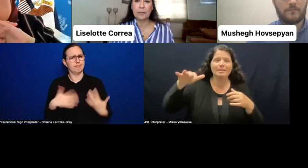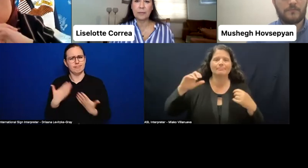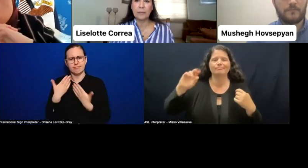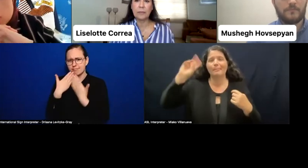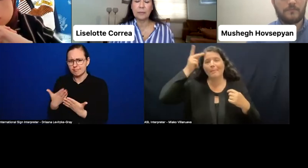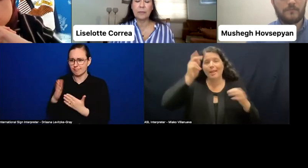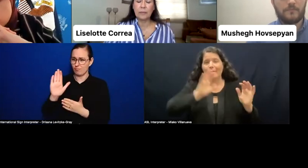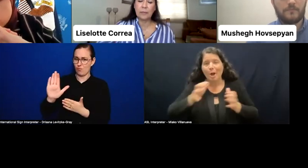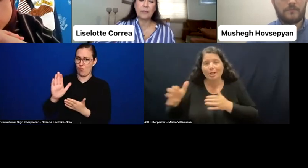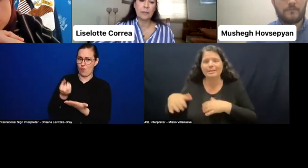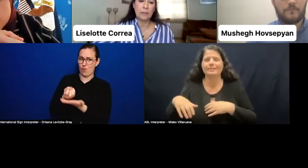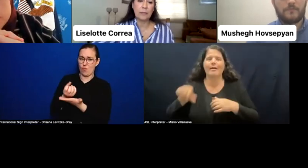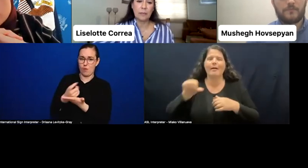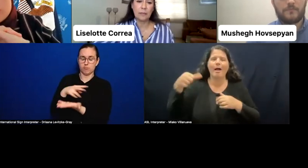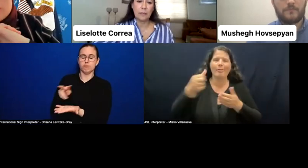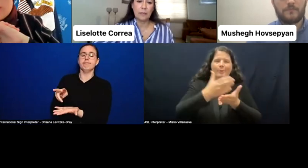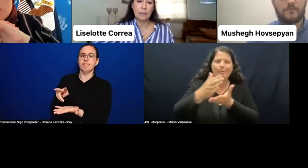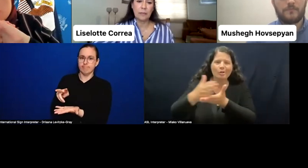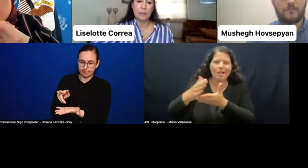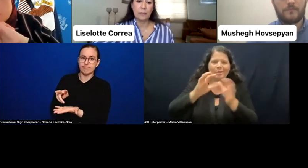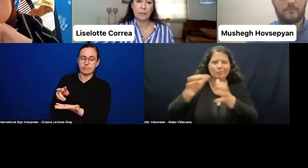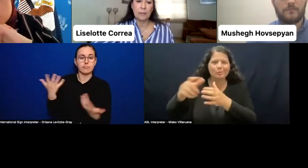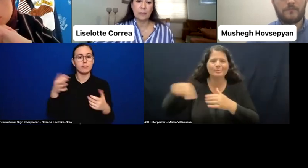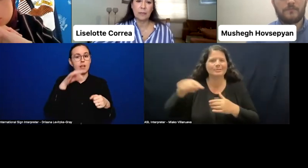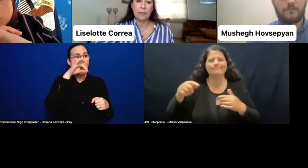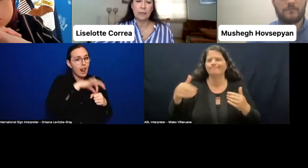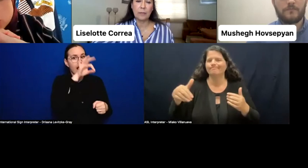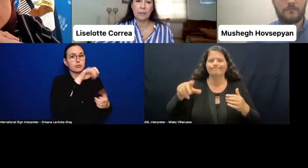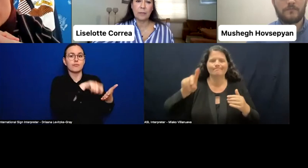marginalized-- other marginalized populations, disability civil societies--